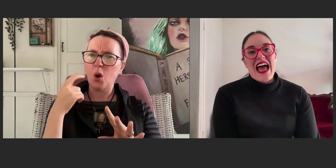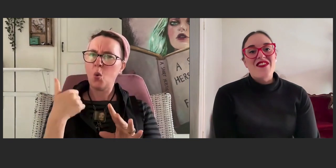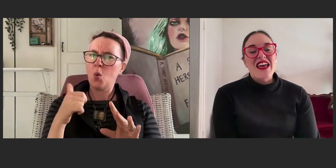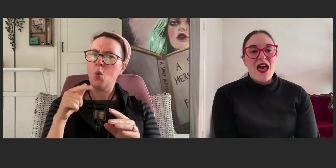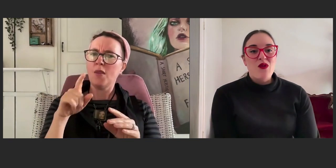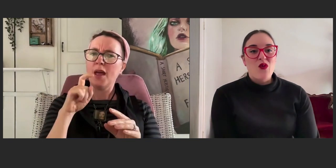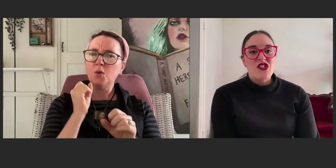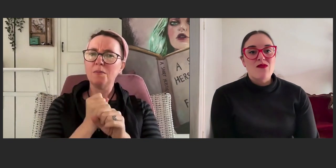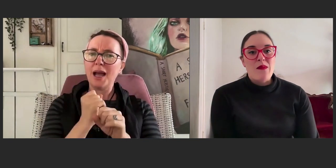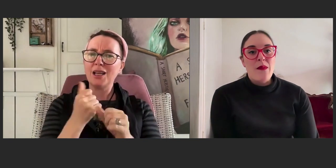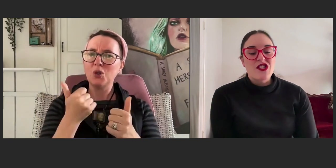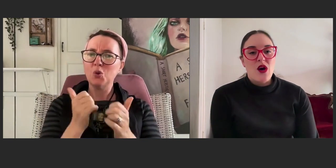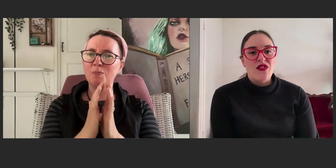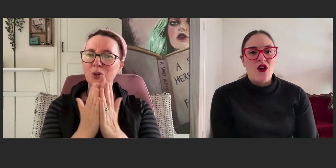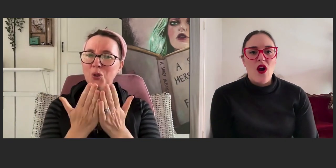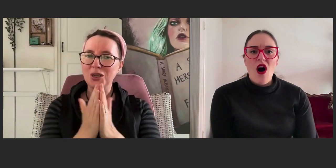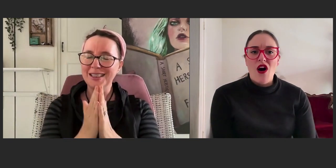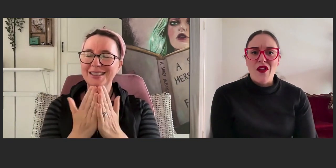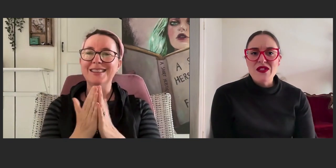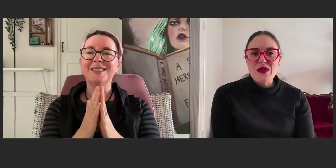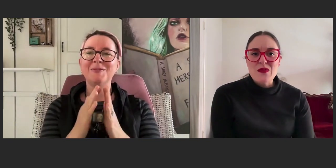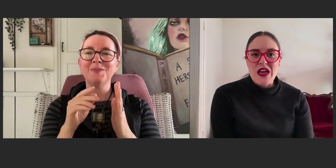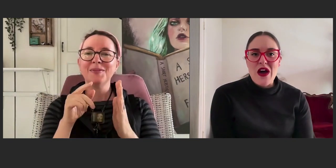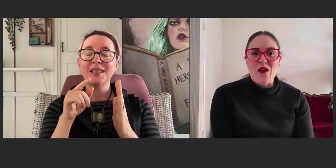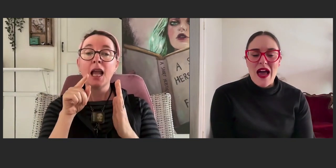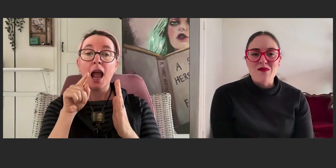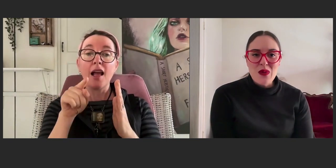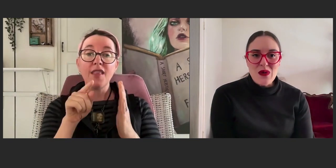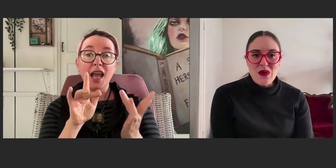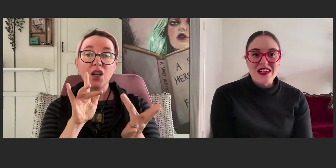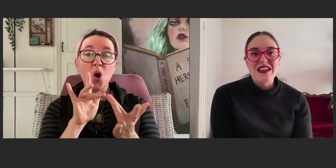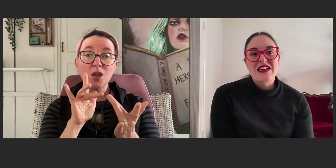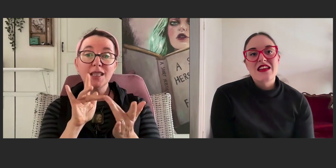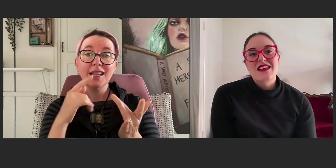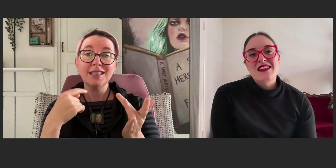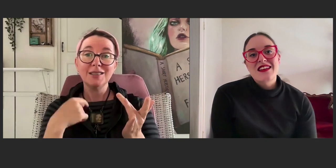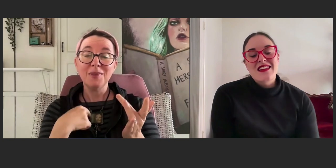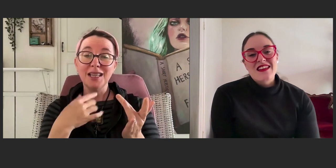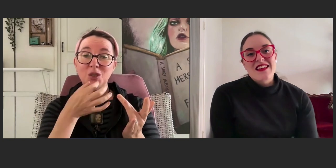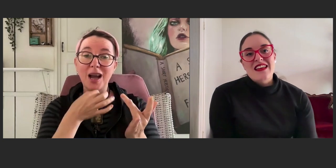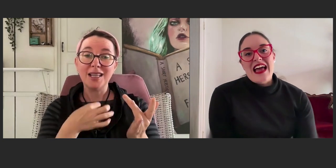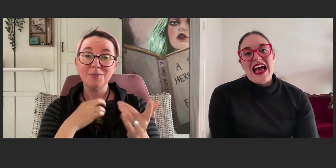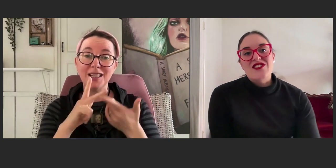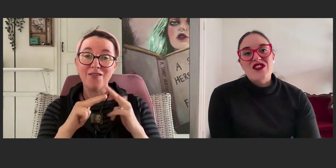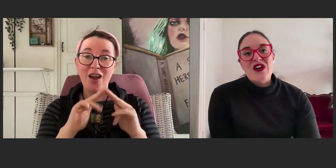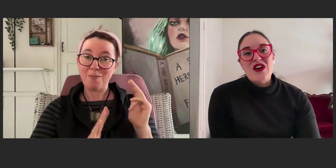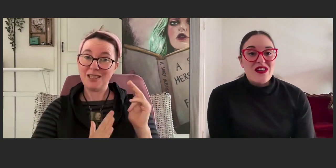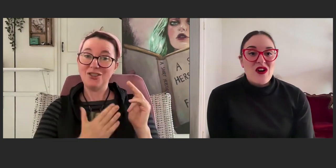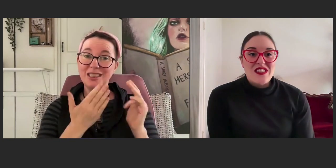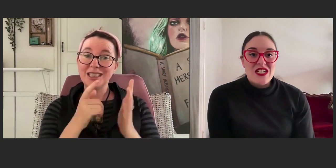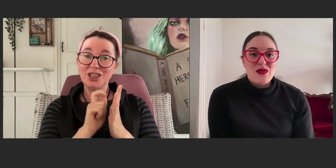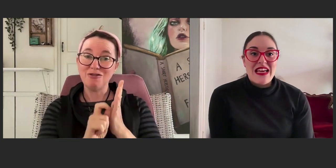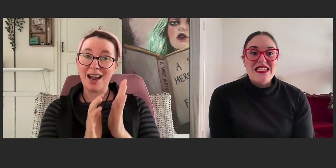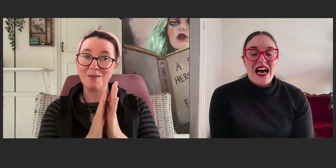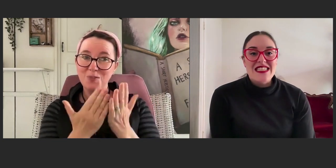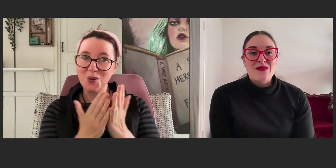and they came and watched my puppet show and thought, "Oh, this would be a great book." And so they got in contact with me to ask me